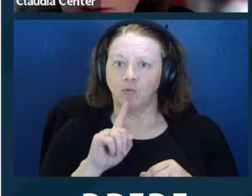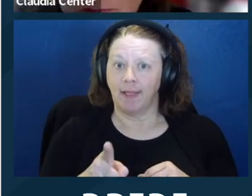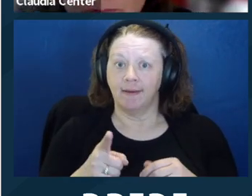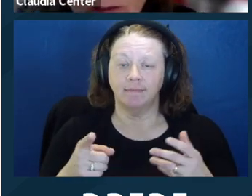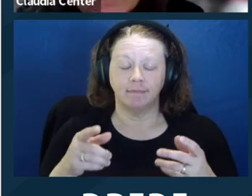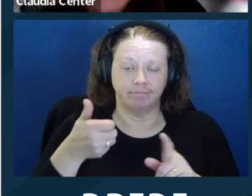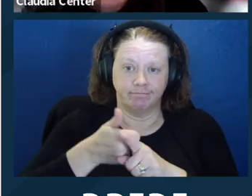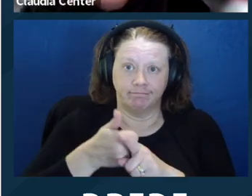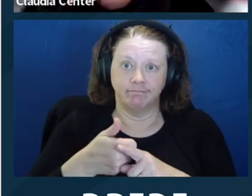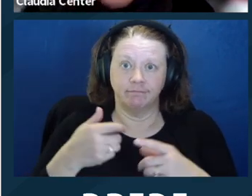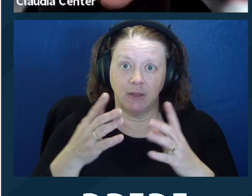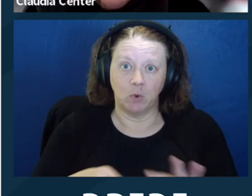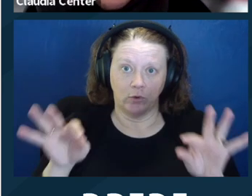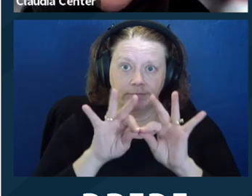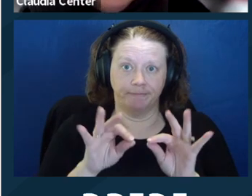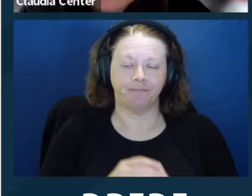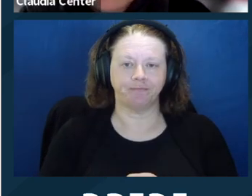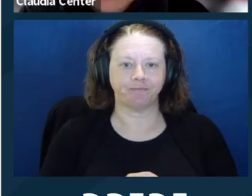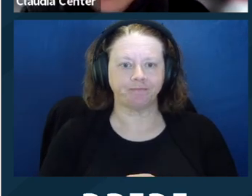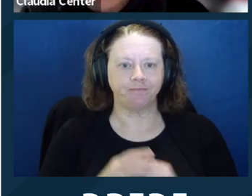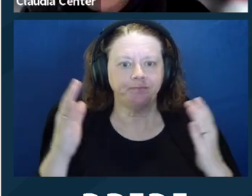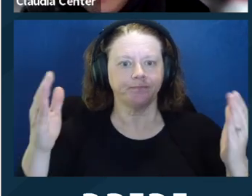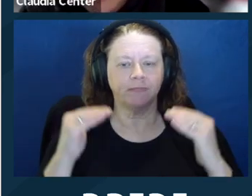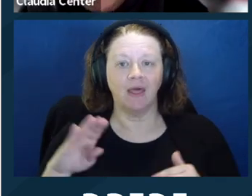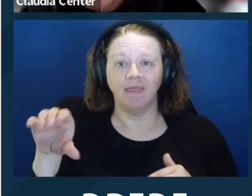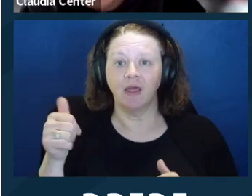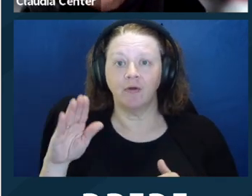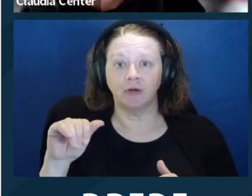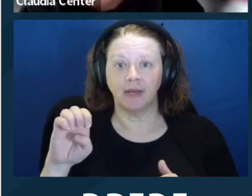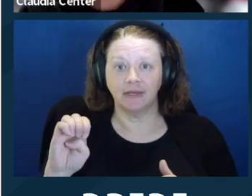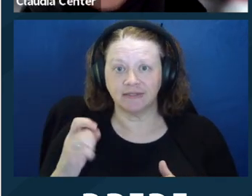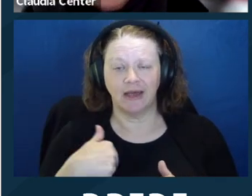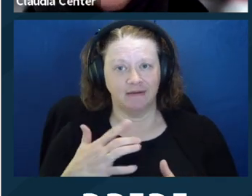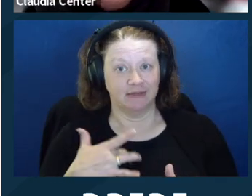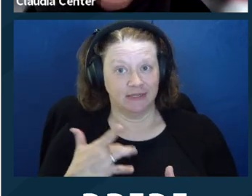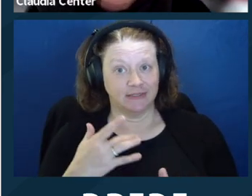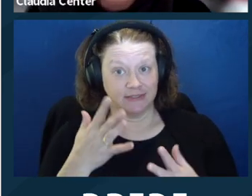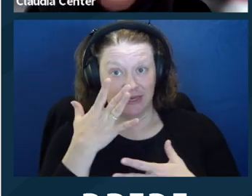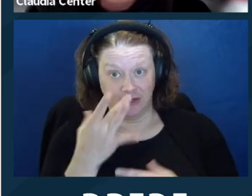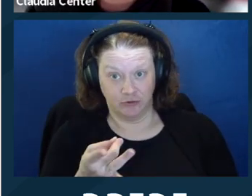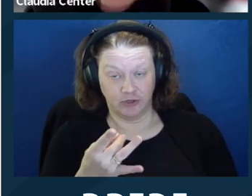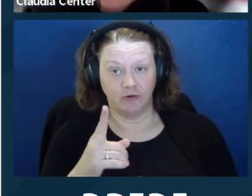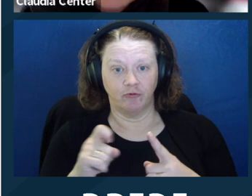is from the District of Idaho. So in our circuit, but, you know, a lot of these attorney/client